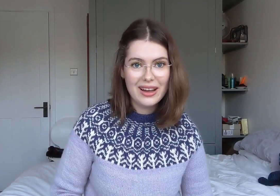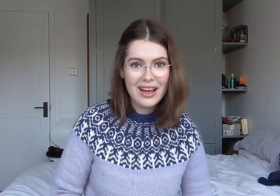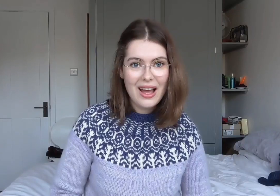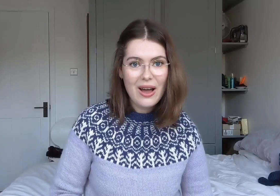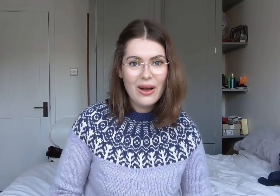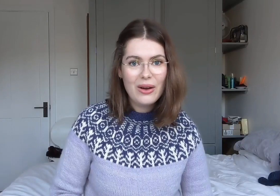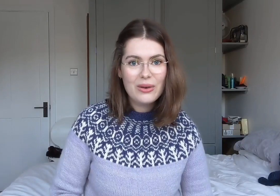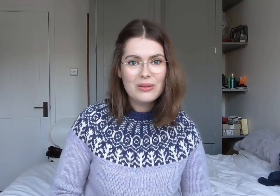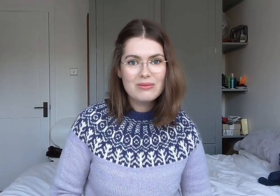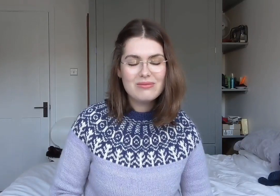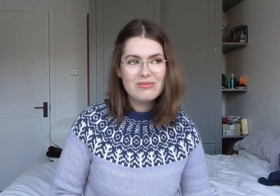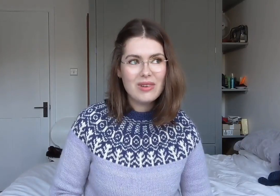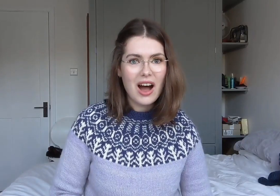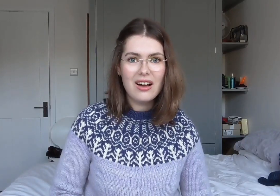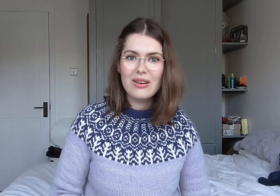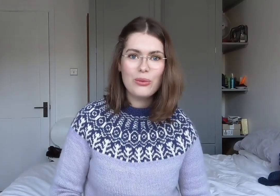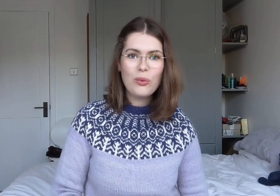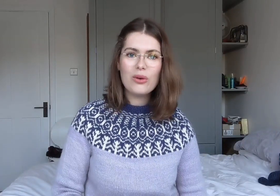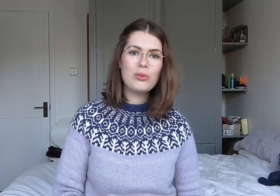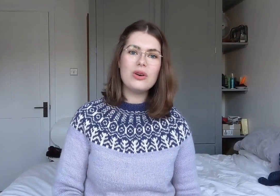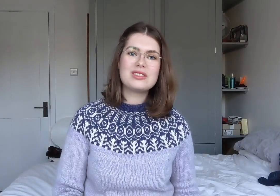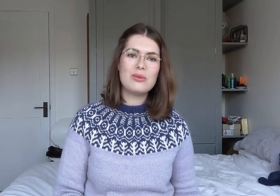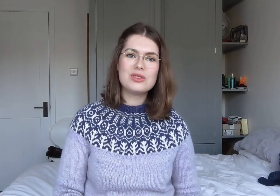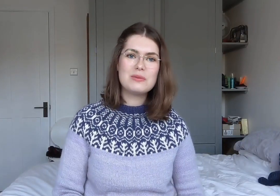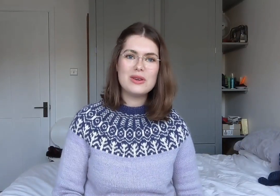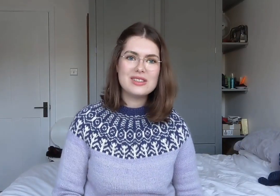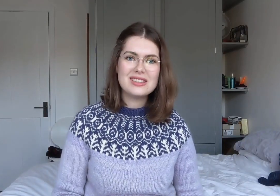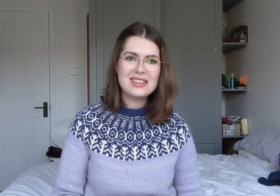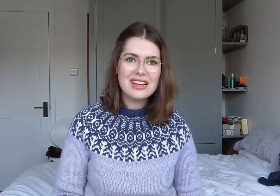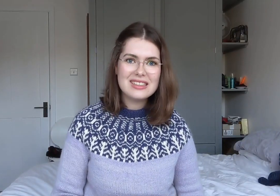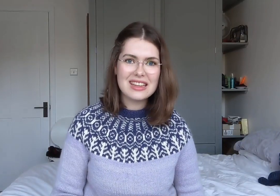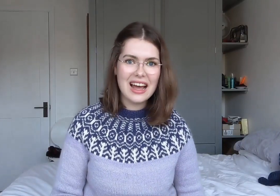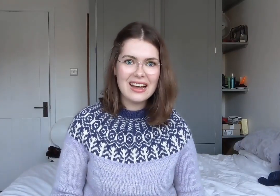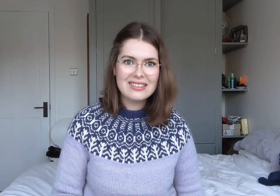What's someone supposed to say to that?